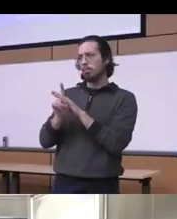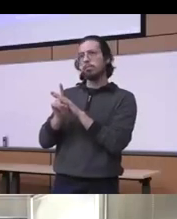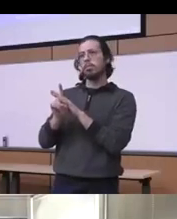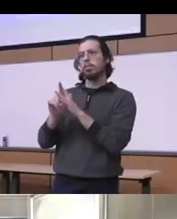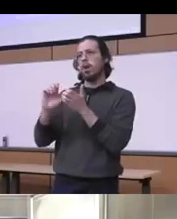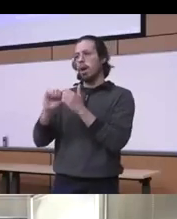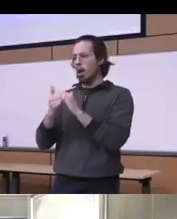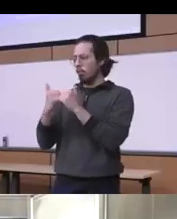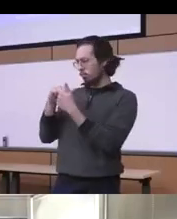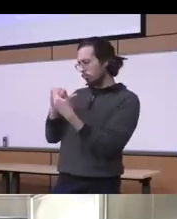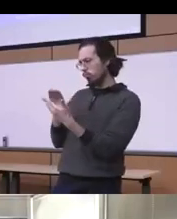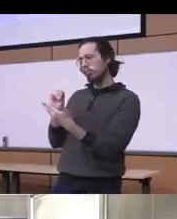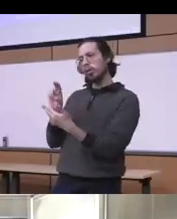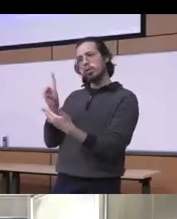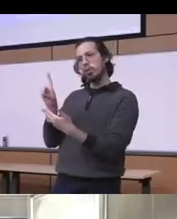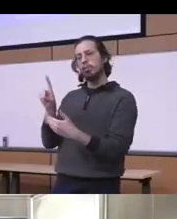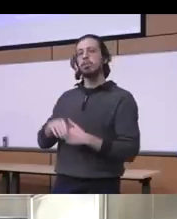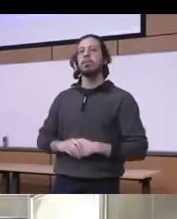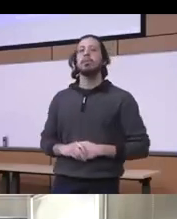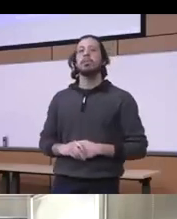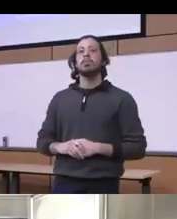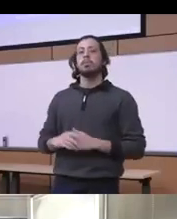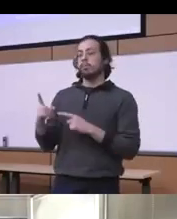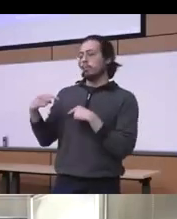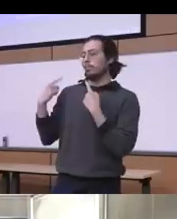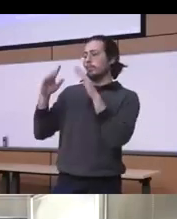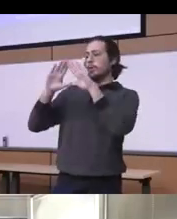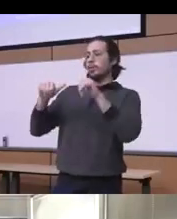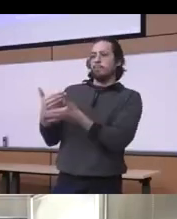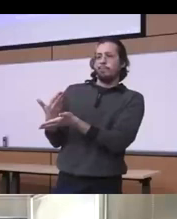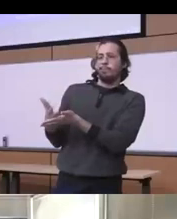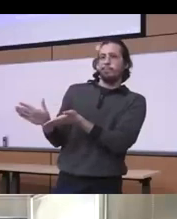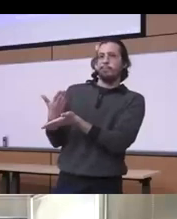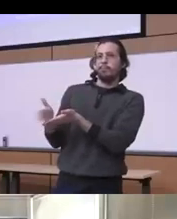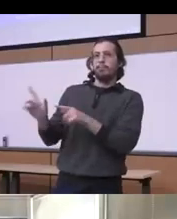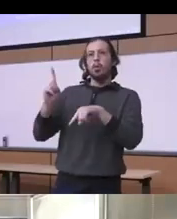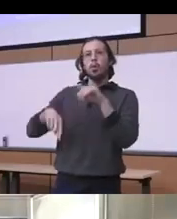use disorders so they have been systematically excluded from access to treatment due to a lot